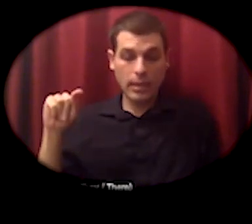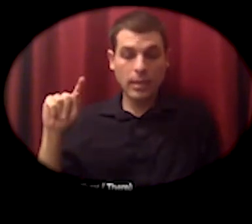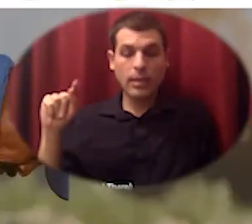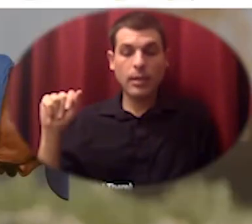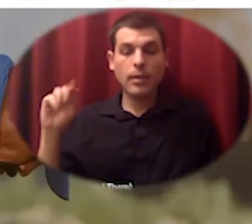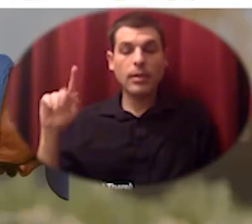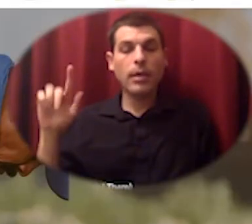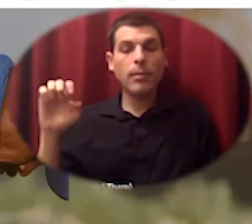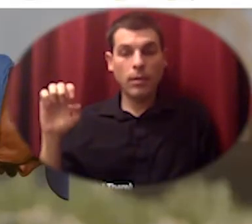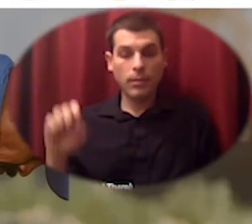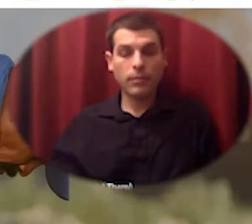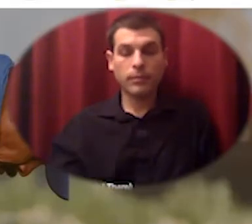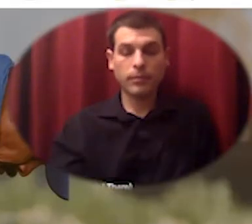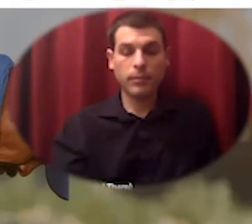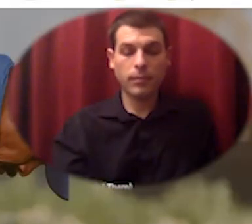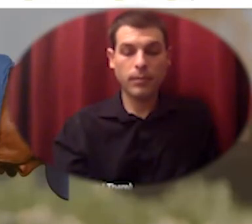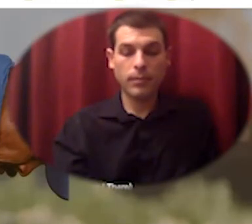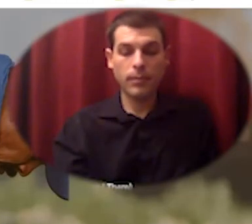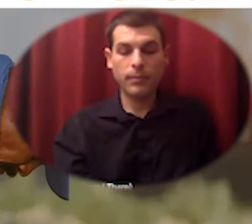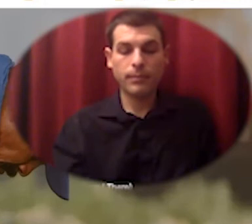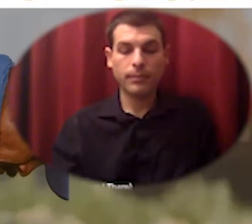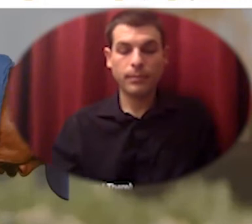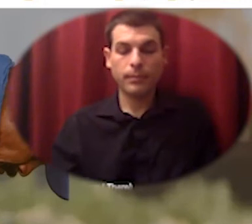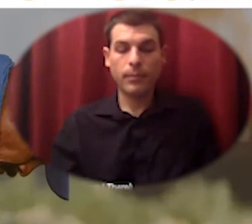and this is an example of a faith-based community